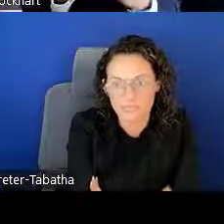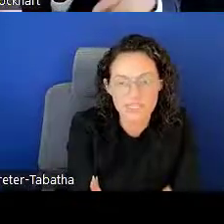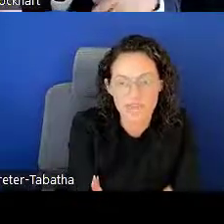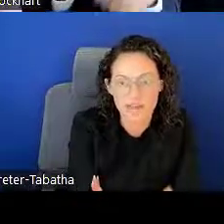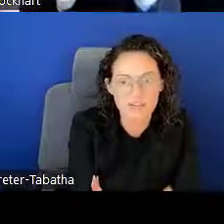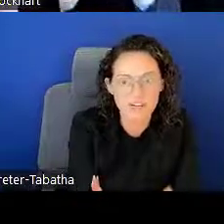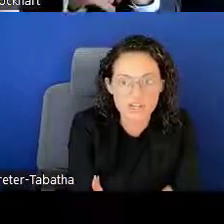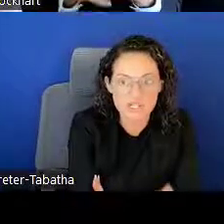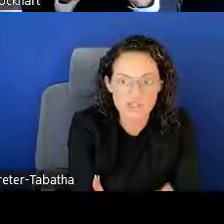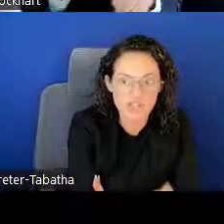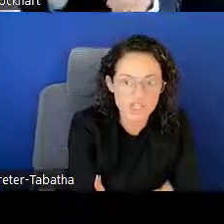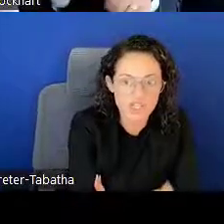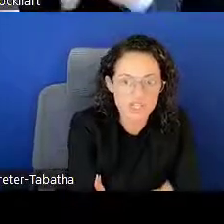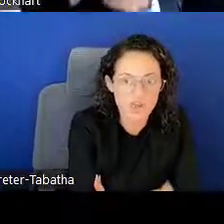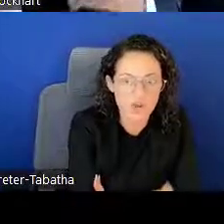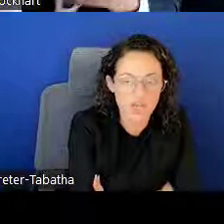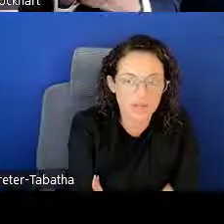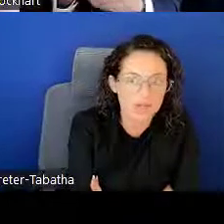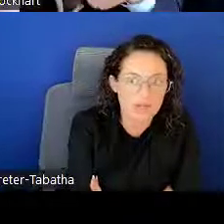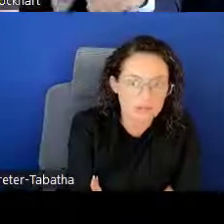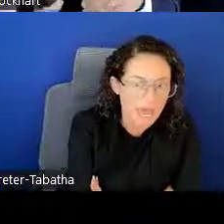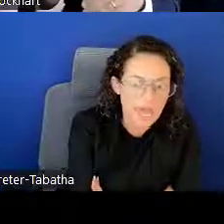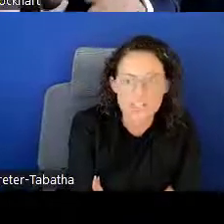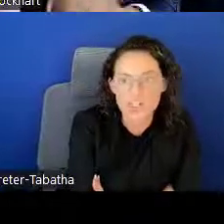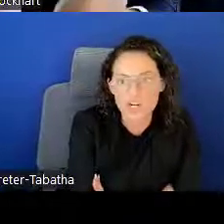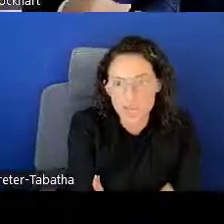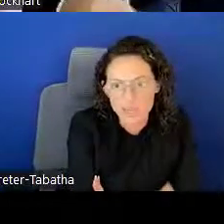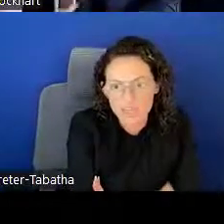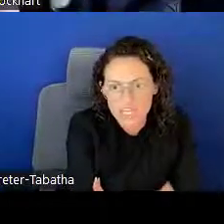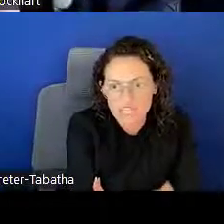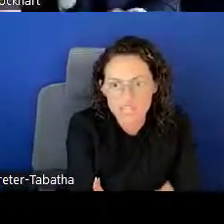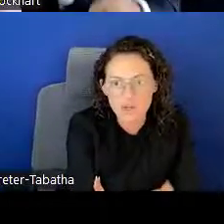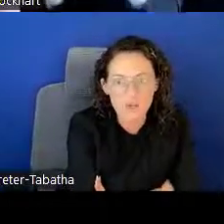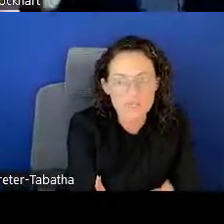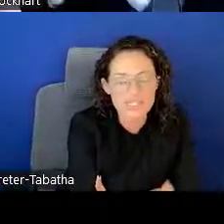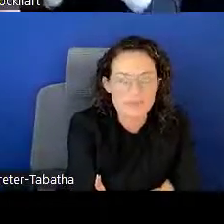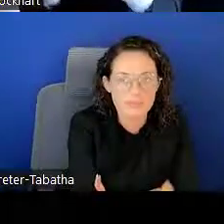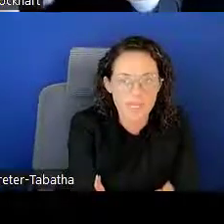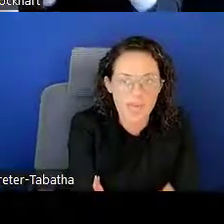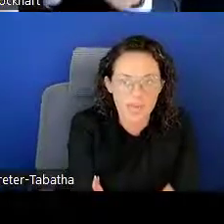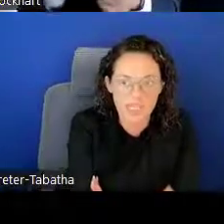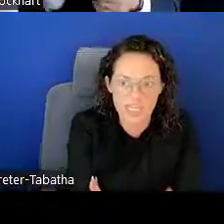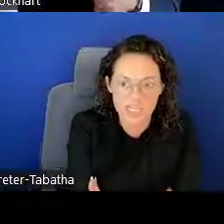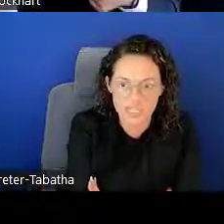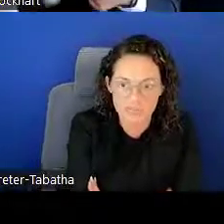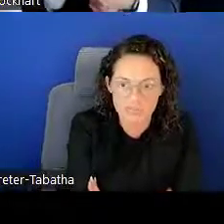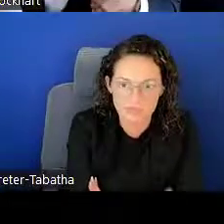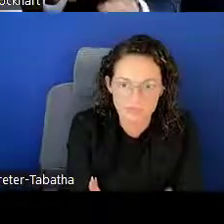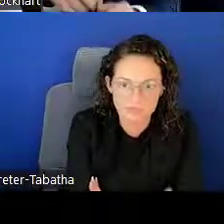These have various descriptions on how to start the application all the way to submitting the application.